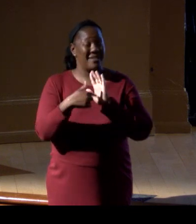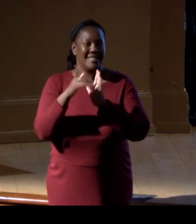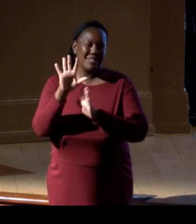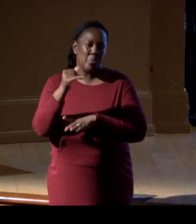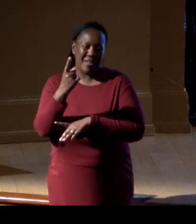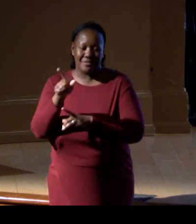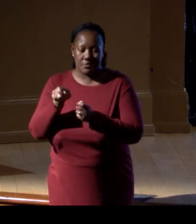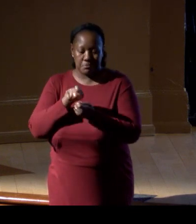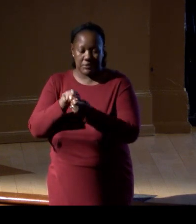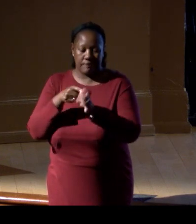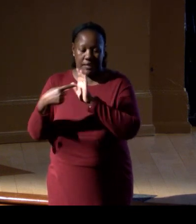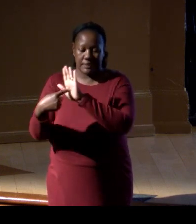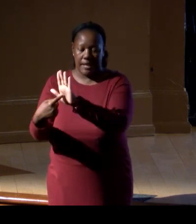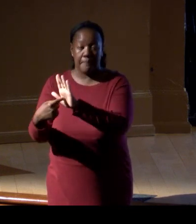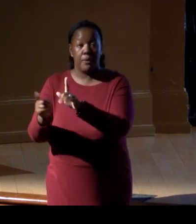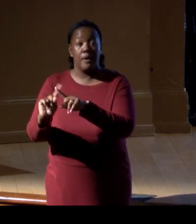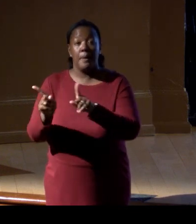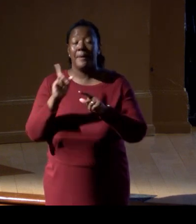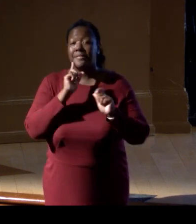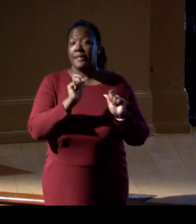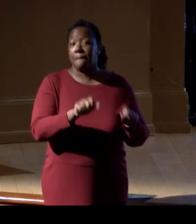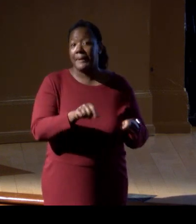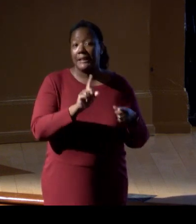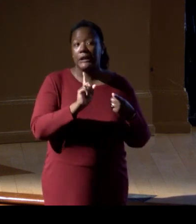but the ability of AI to be combined